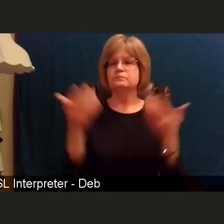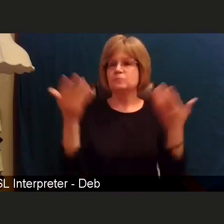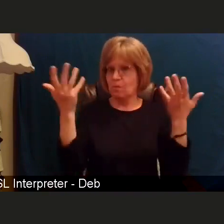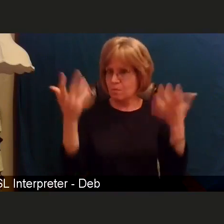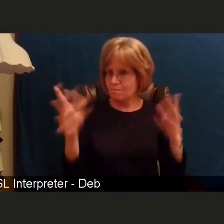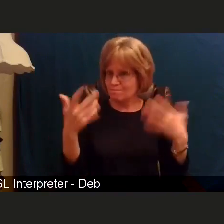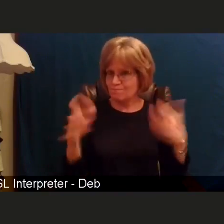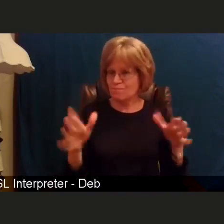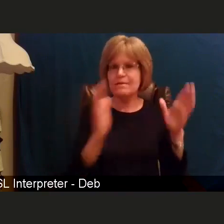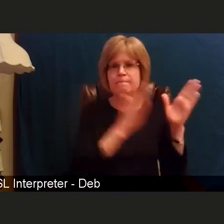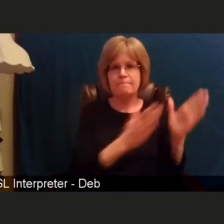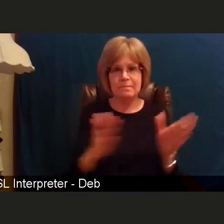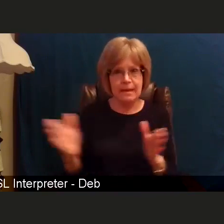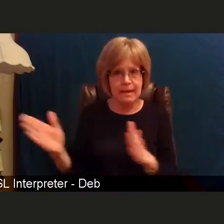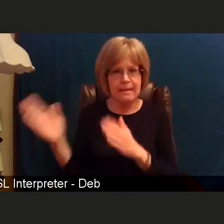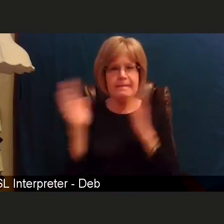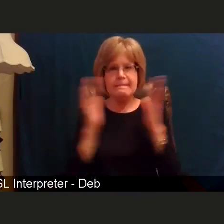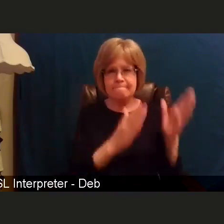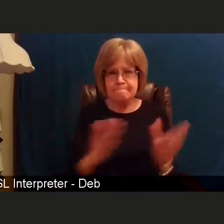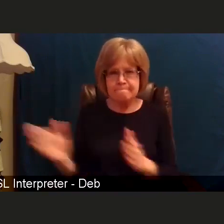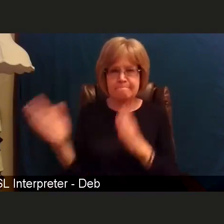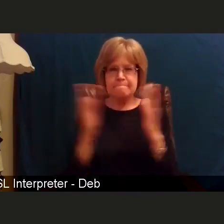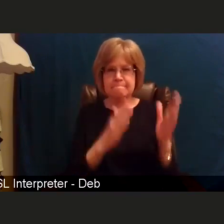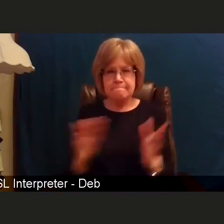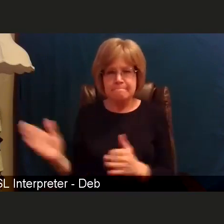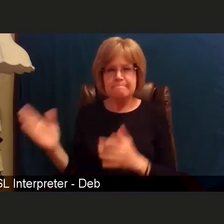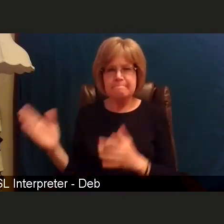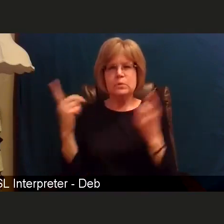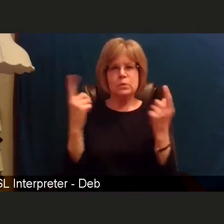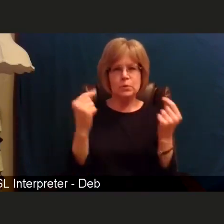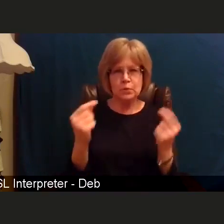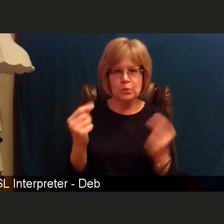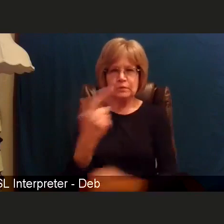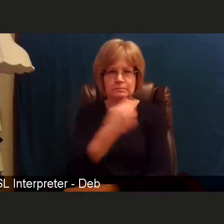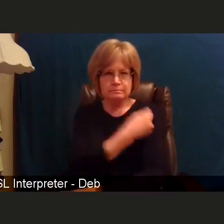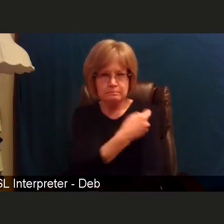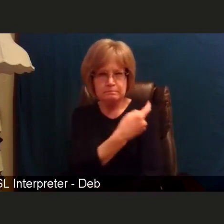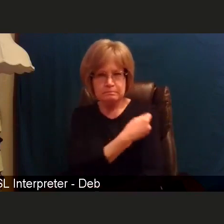of how this rollout of vaccine allocation is going to be